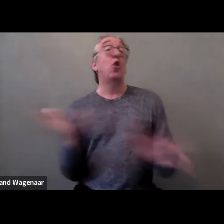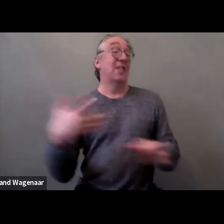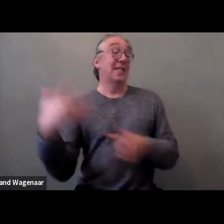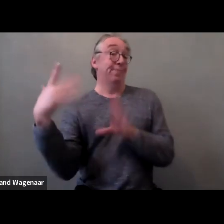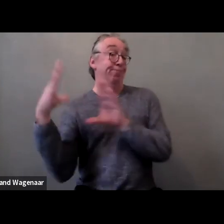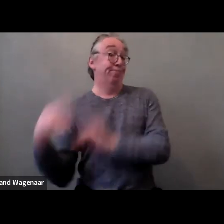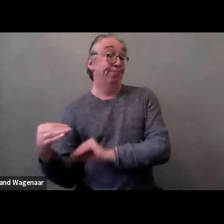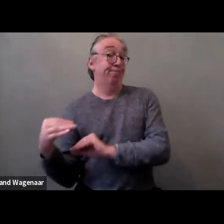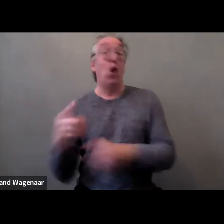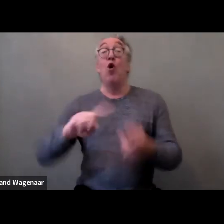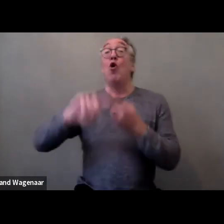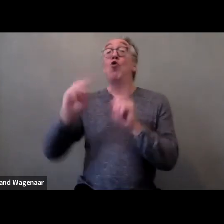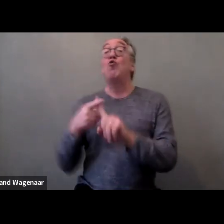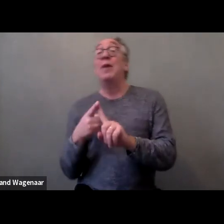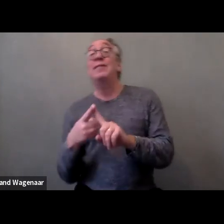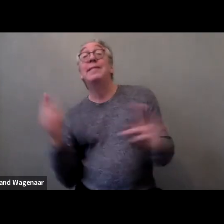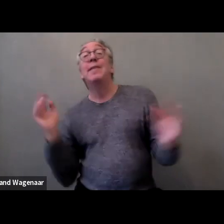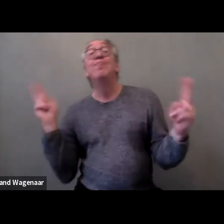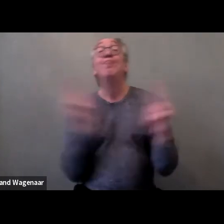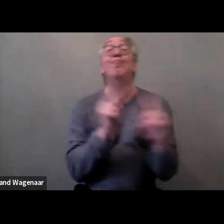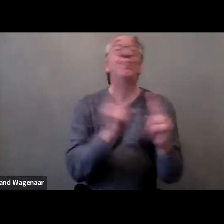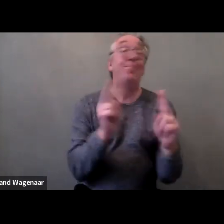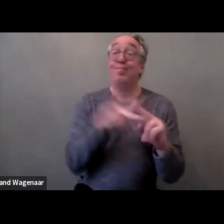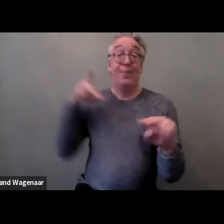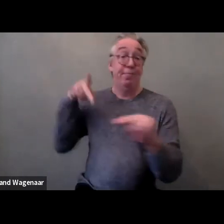And a lot of them had to rely on their abuser for support.